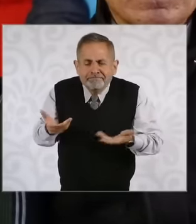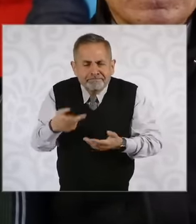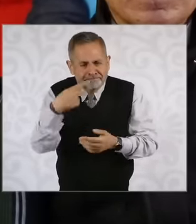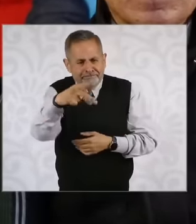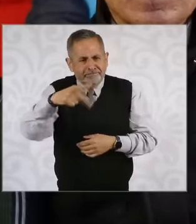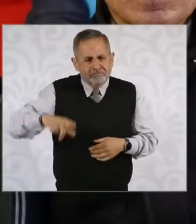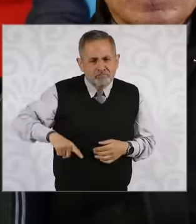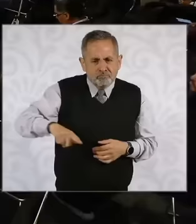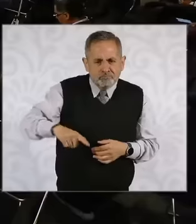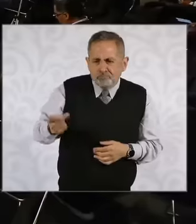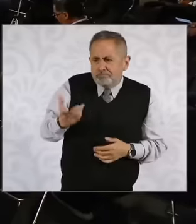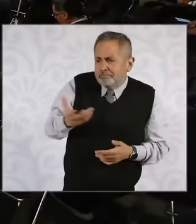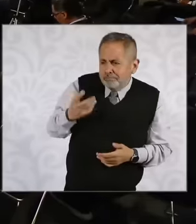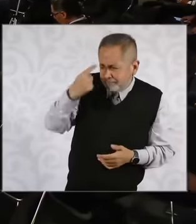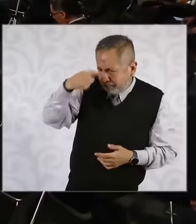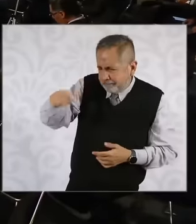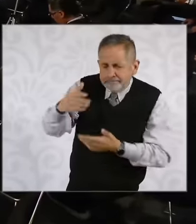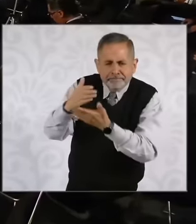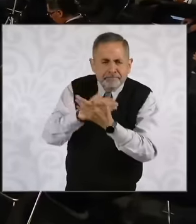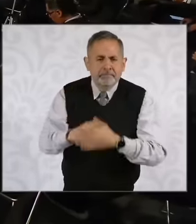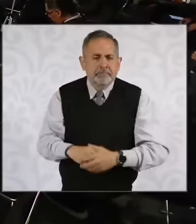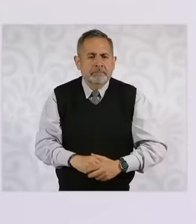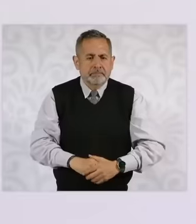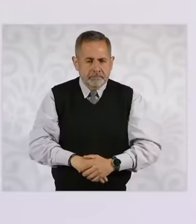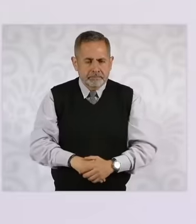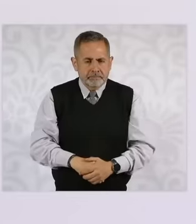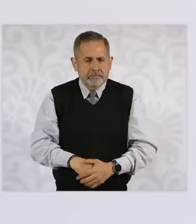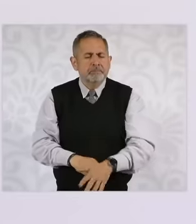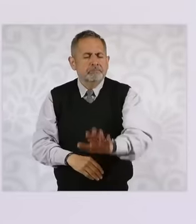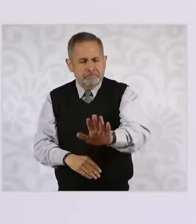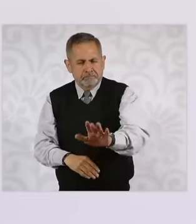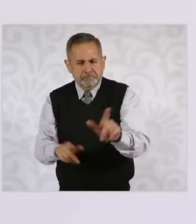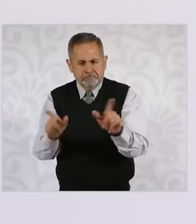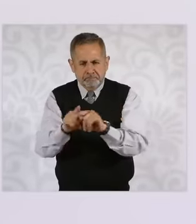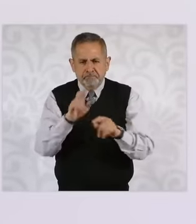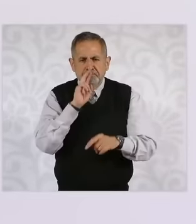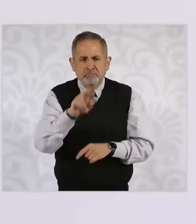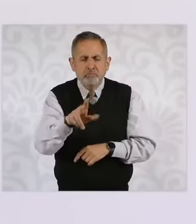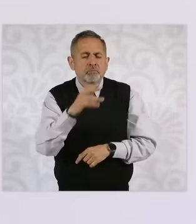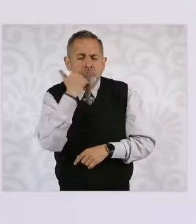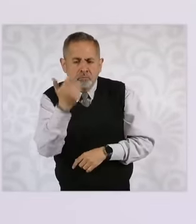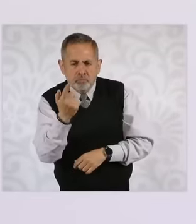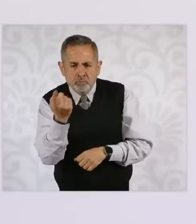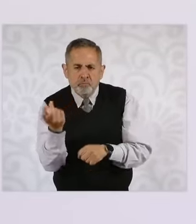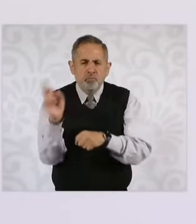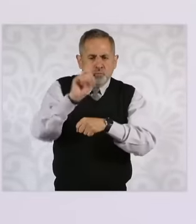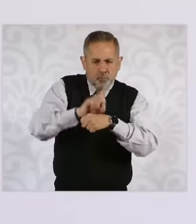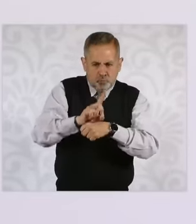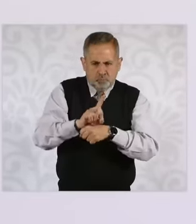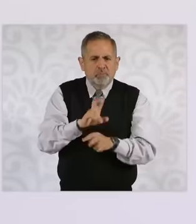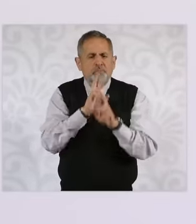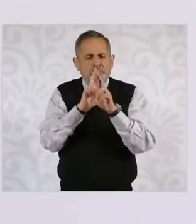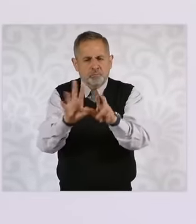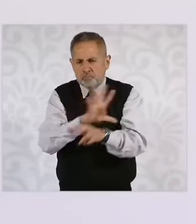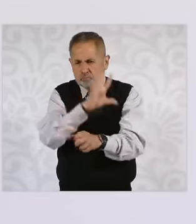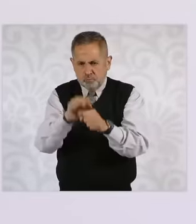entity. Yes, if you like, we will dedicate a day to talk about the issue of Chiapas and other states of the